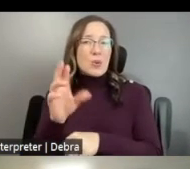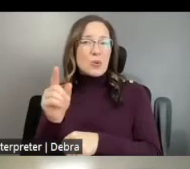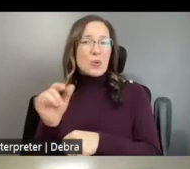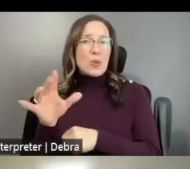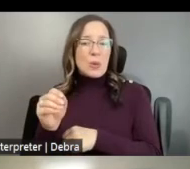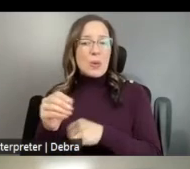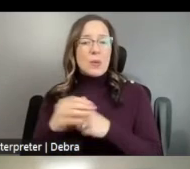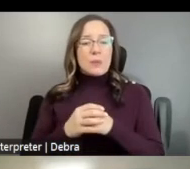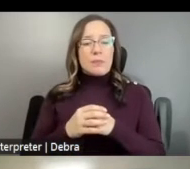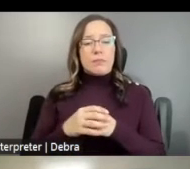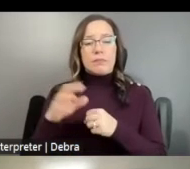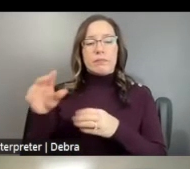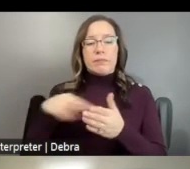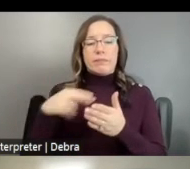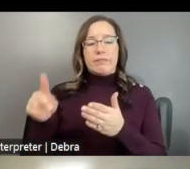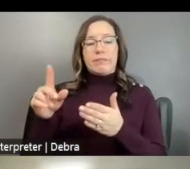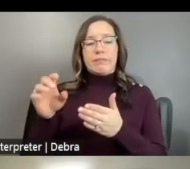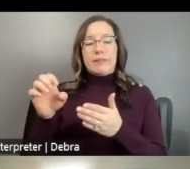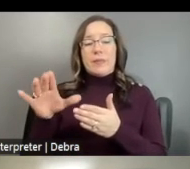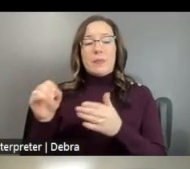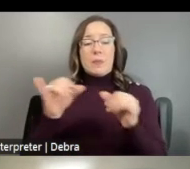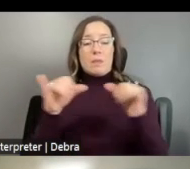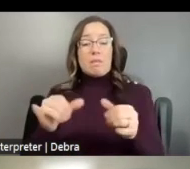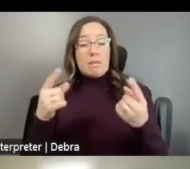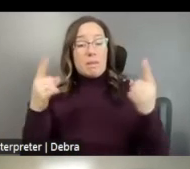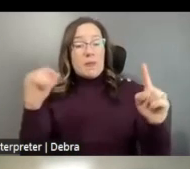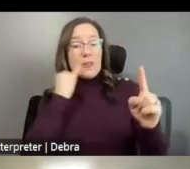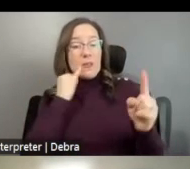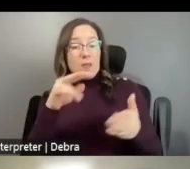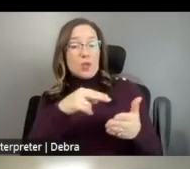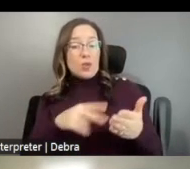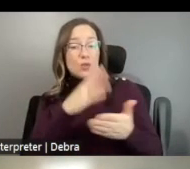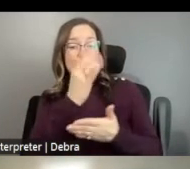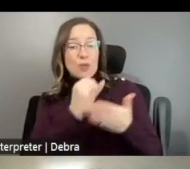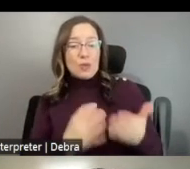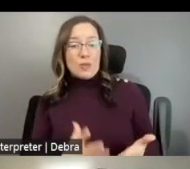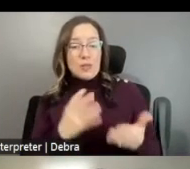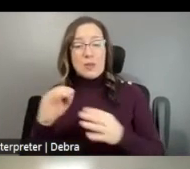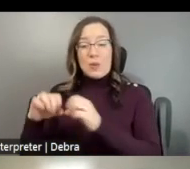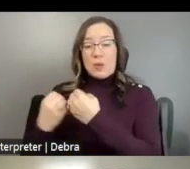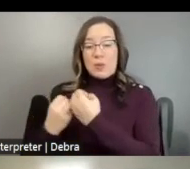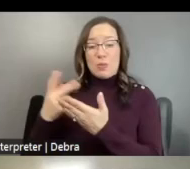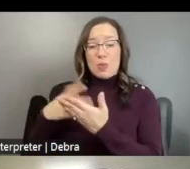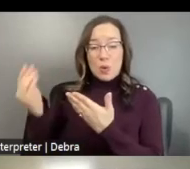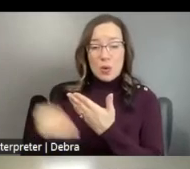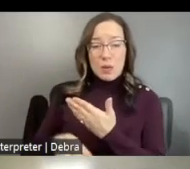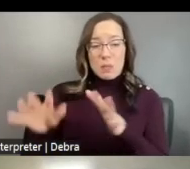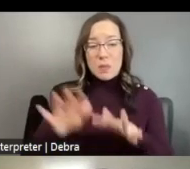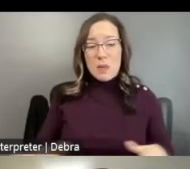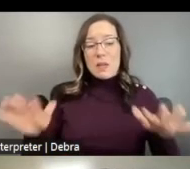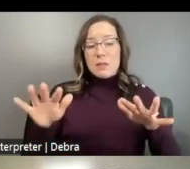DANCE ECOSYSTEM THRIVES WHEN DANCE ARTISTS AND THE ORGANIZATIONS, PROGRAMS, AND SPACES THAT SUSTAIN